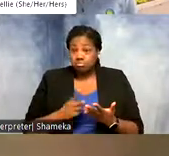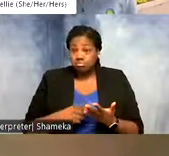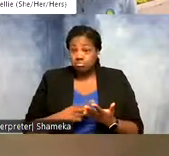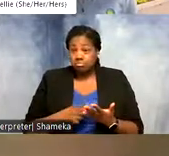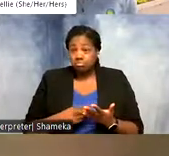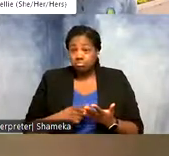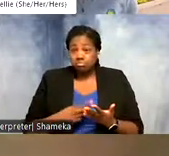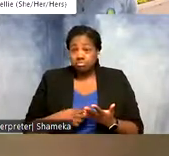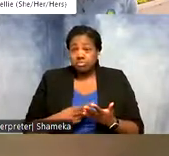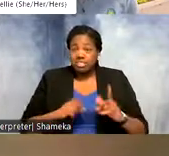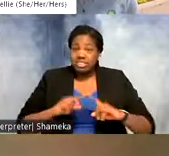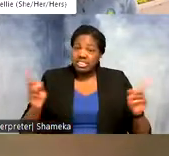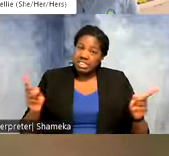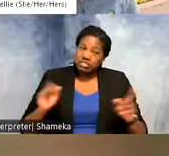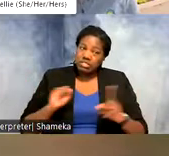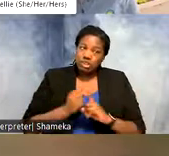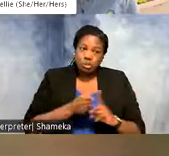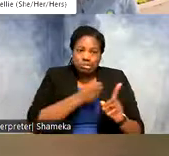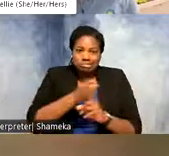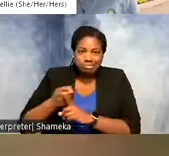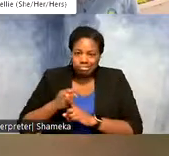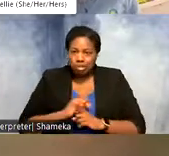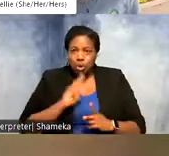different scenarios that happen about when these false detections might occur,